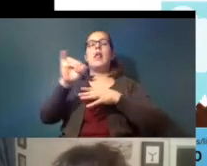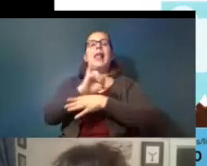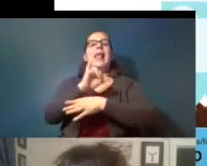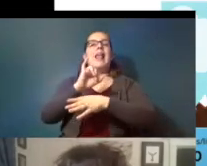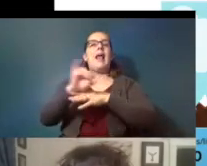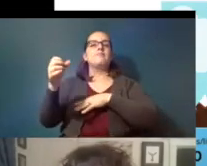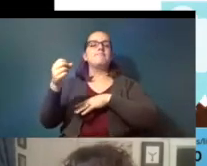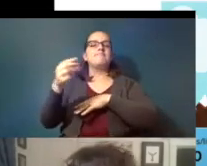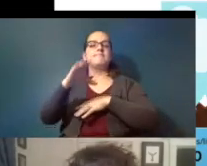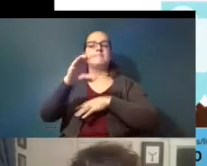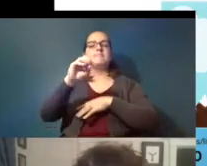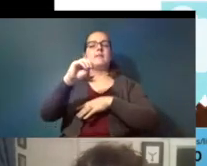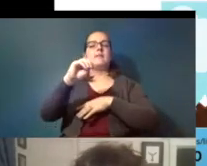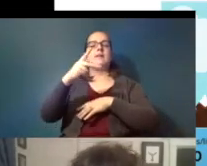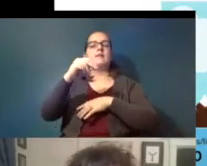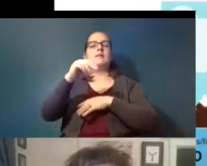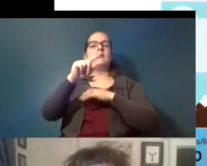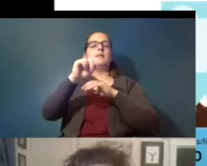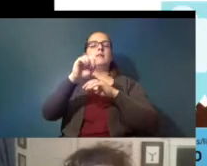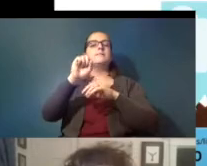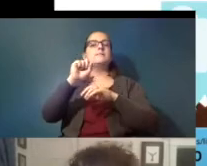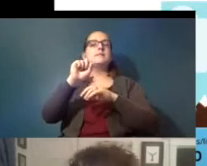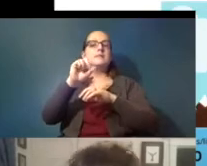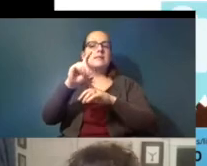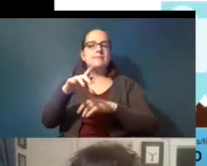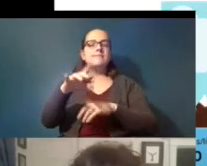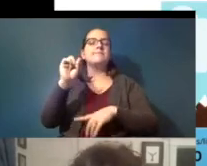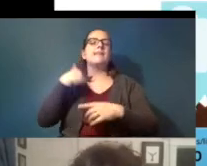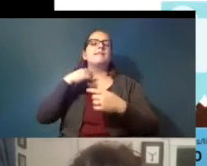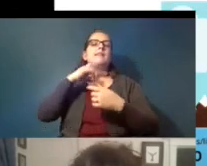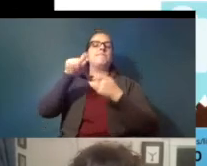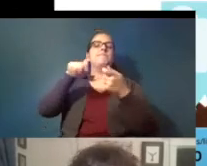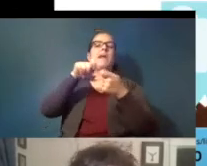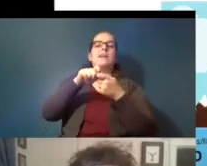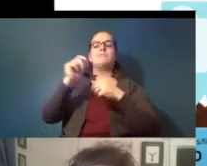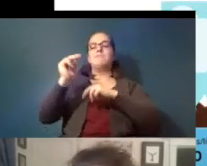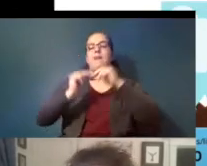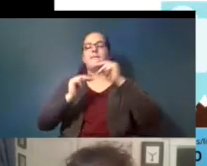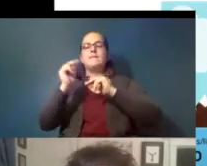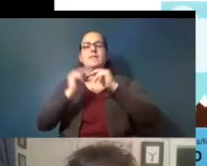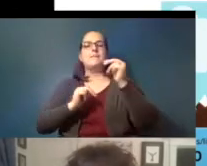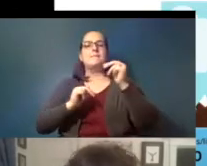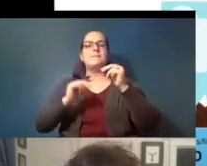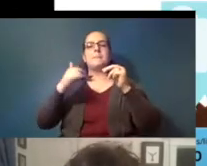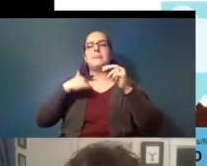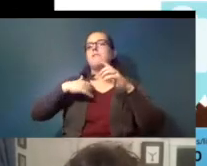so and that's where you have to have a specialized facility that gets to a certain temperature and